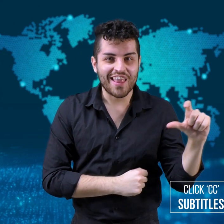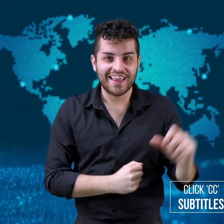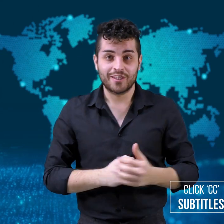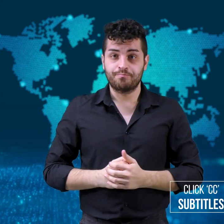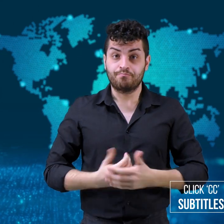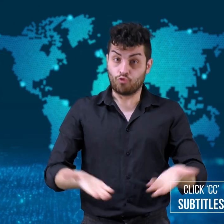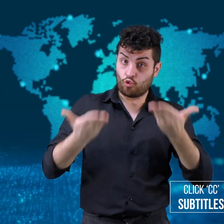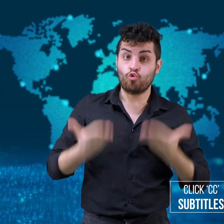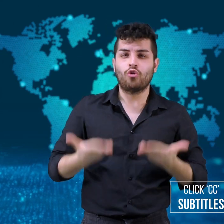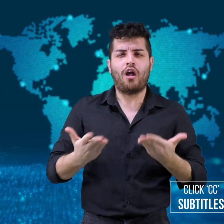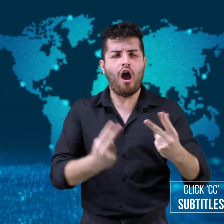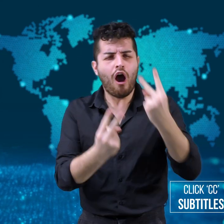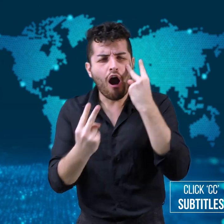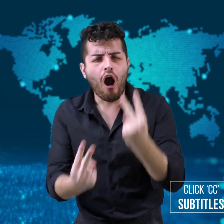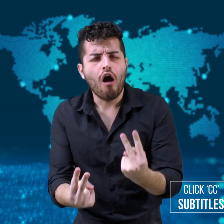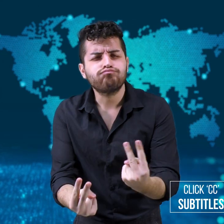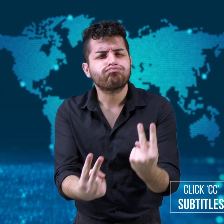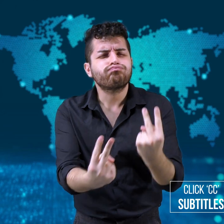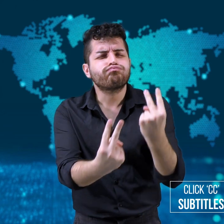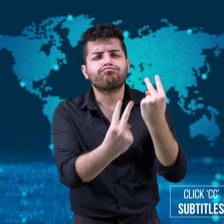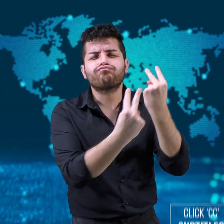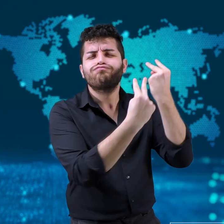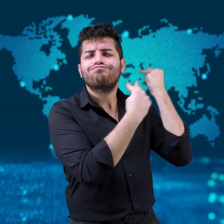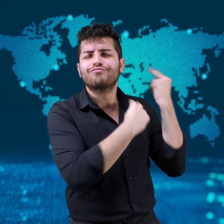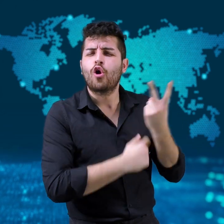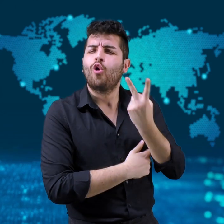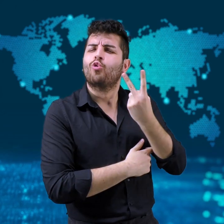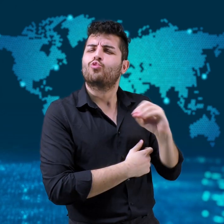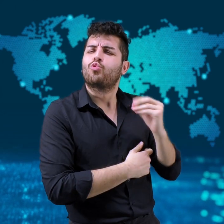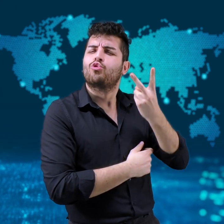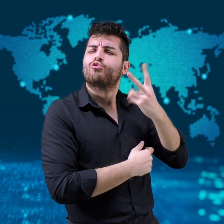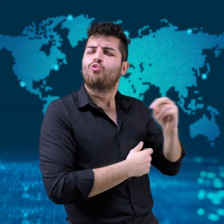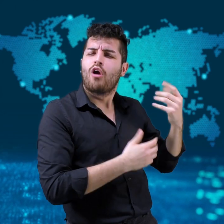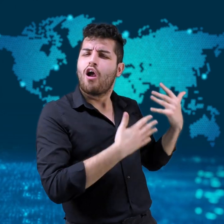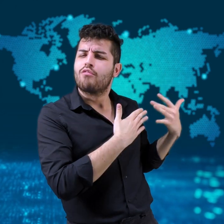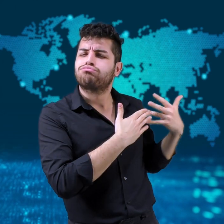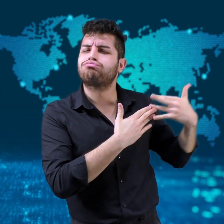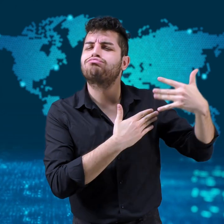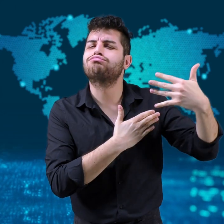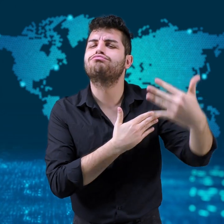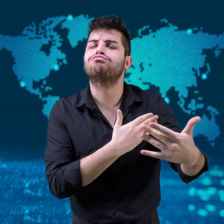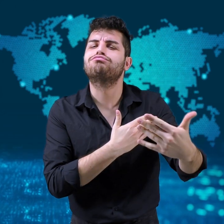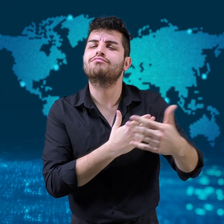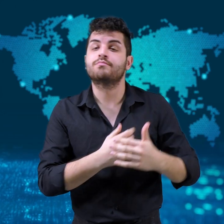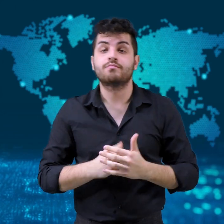Today we will look back at the most important stories during 2020.